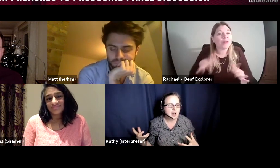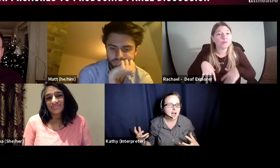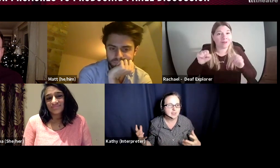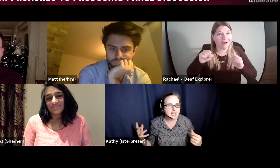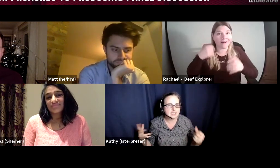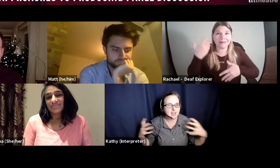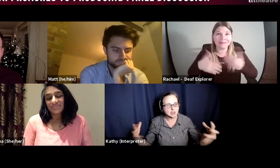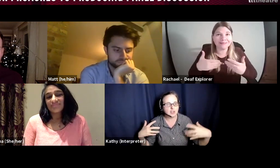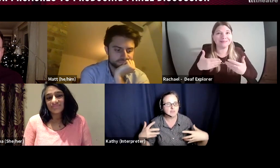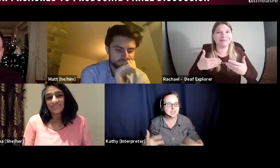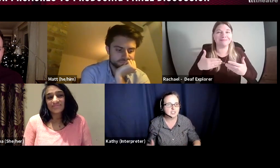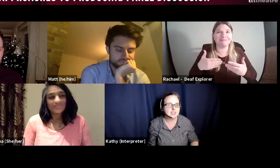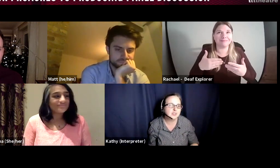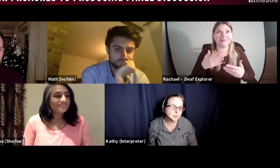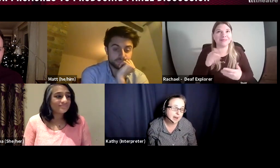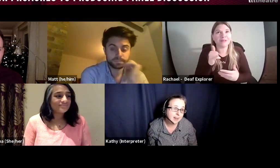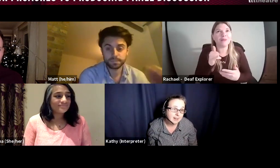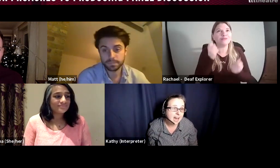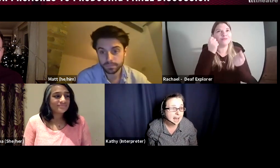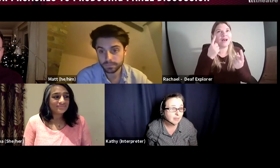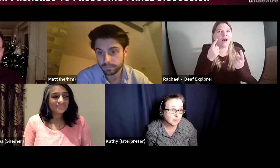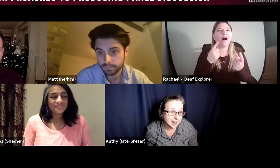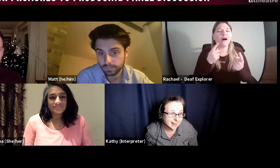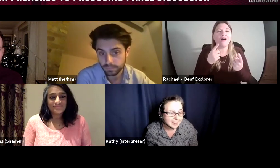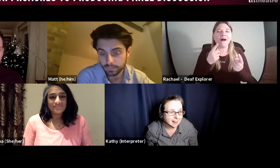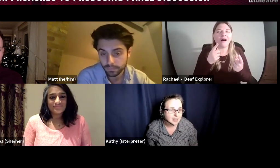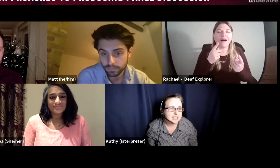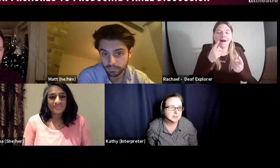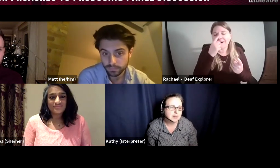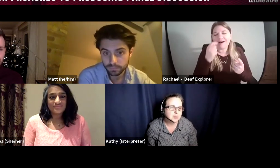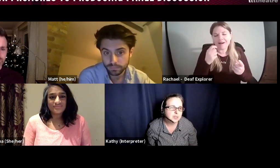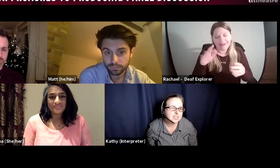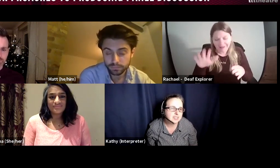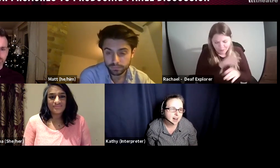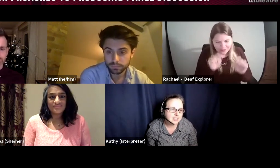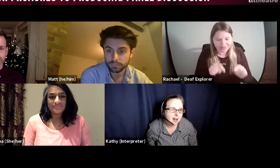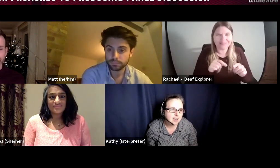and yes get those conversations under way, and out the way. I think sometimes when you start a task